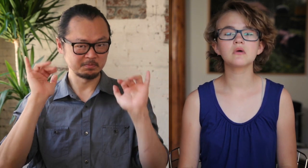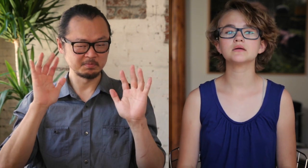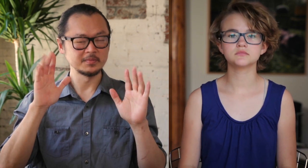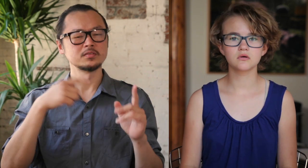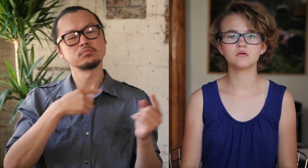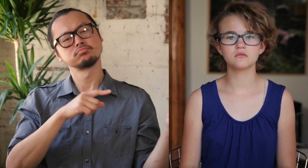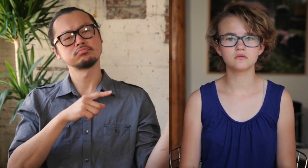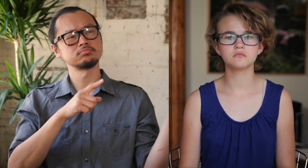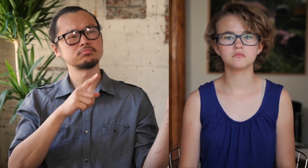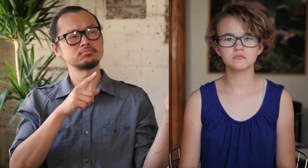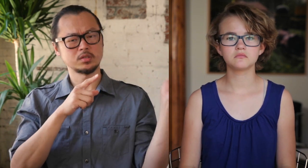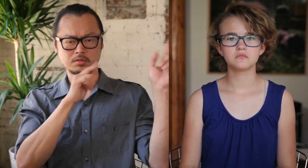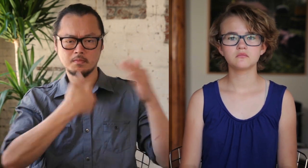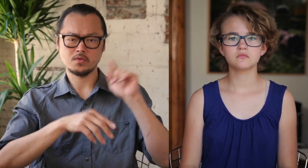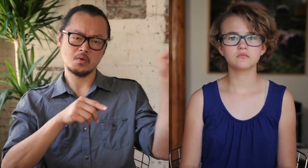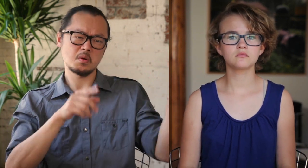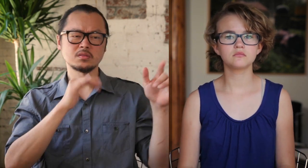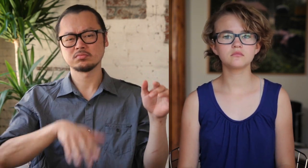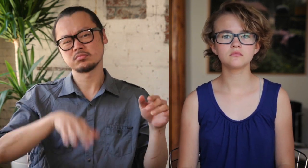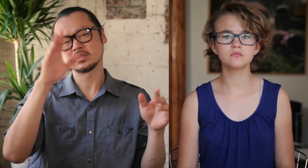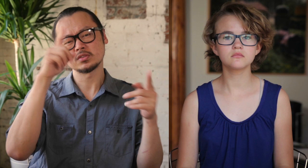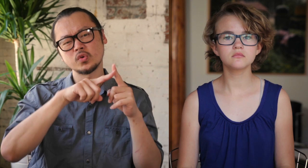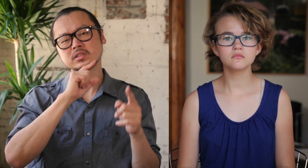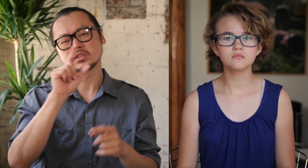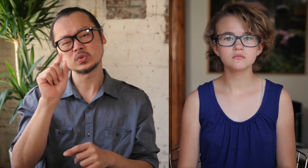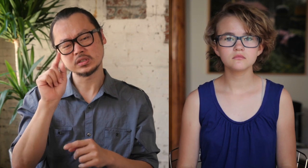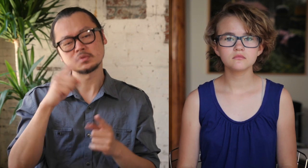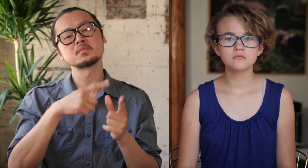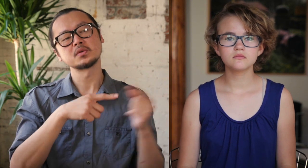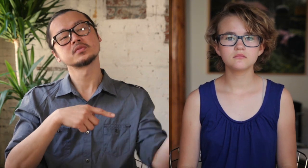I was born there and lived there until I was 20.